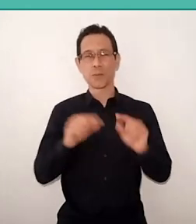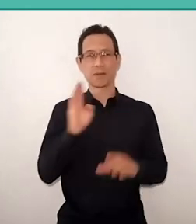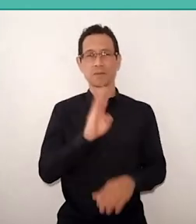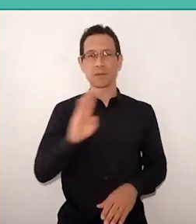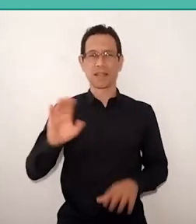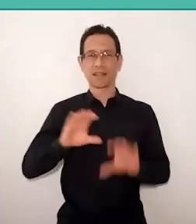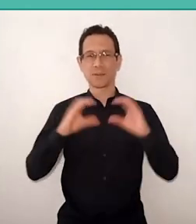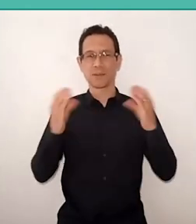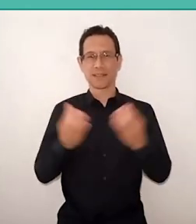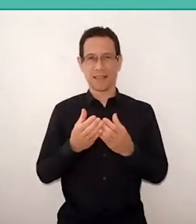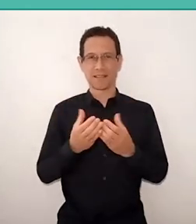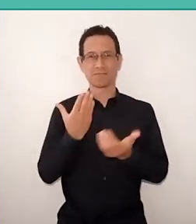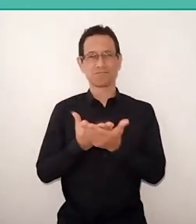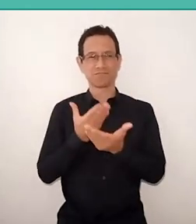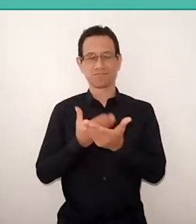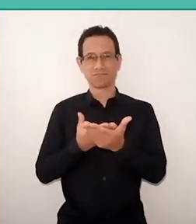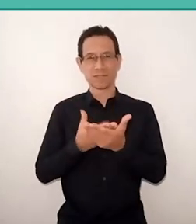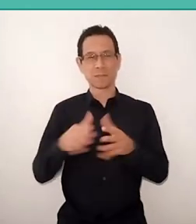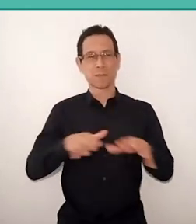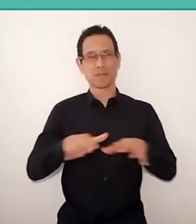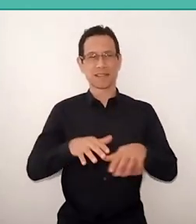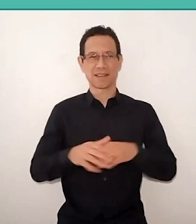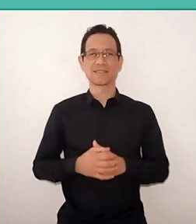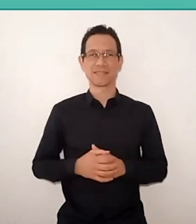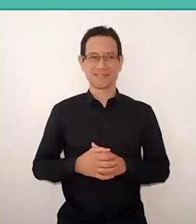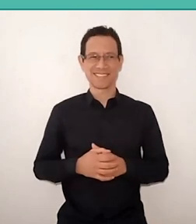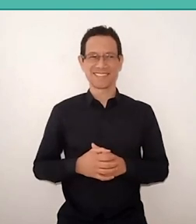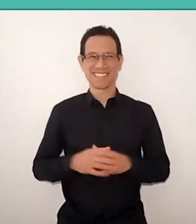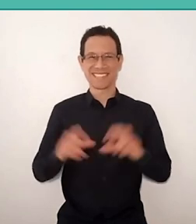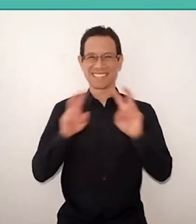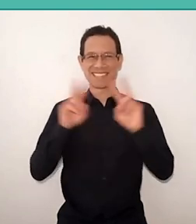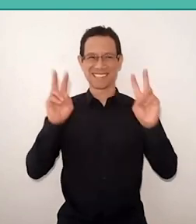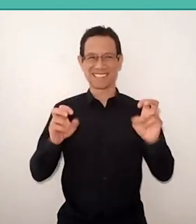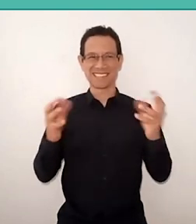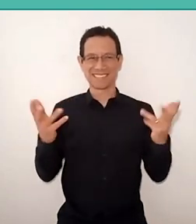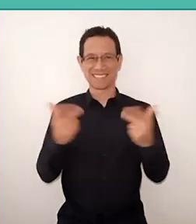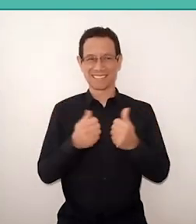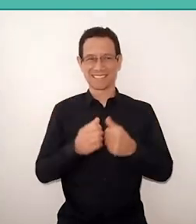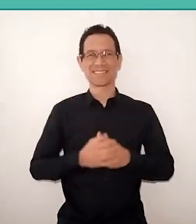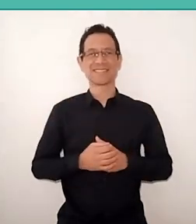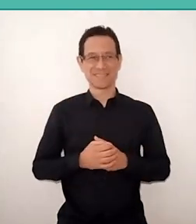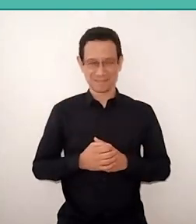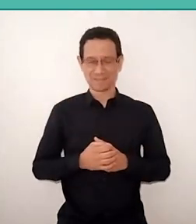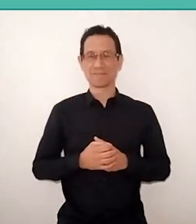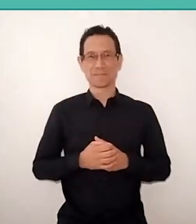for the study of mobilities. Wonderful theme, isn't it, Bel? Bel has received several awards: